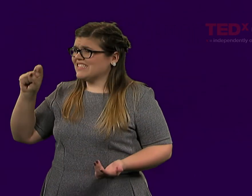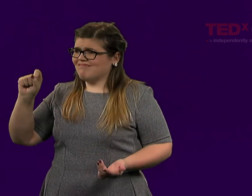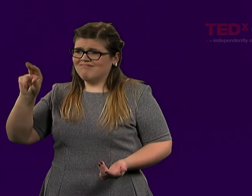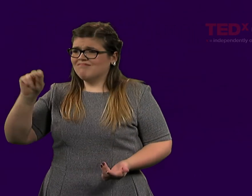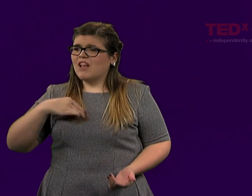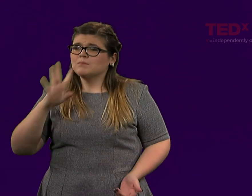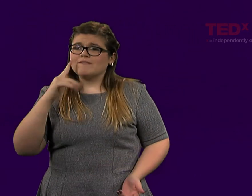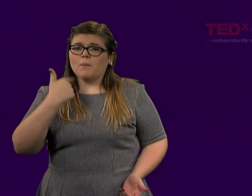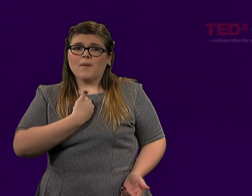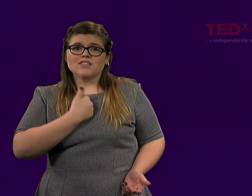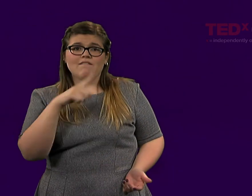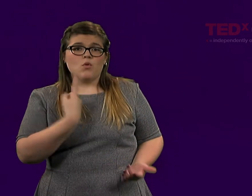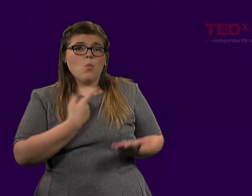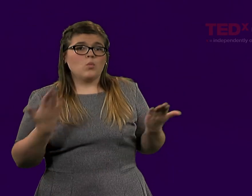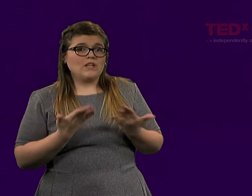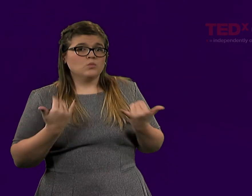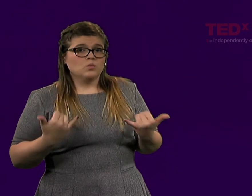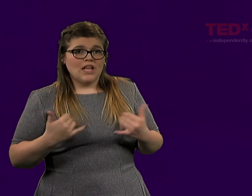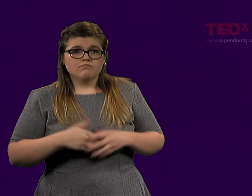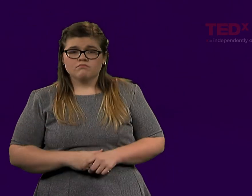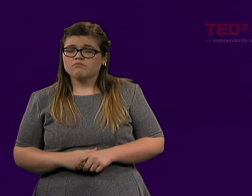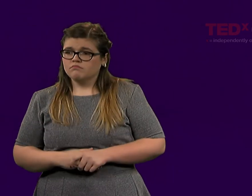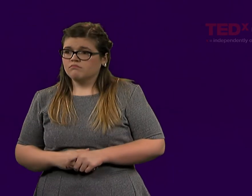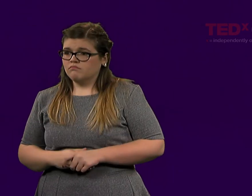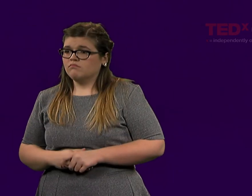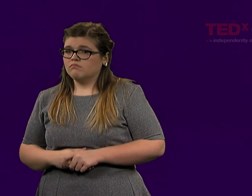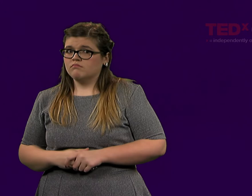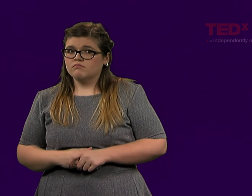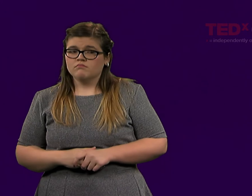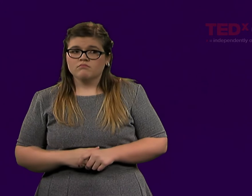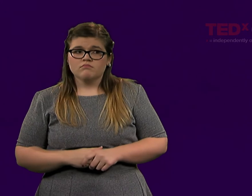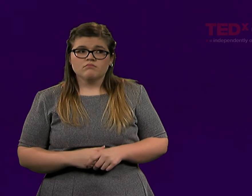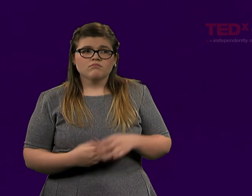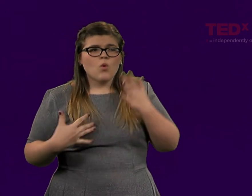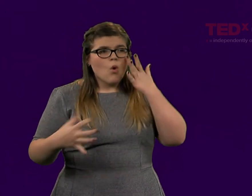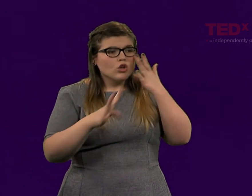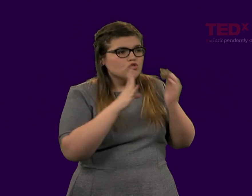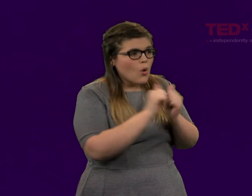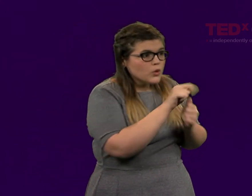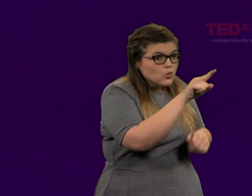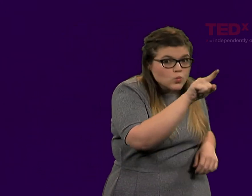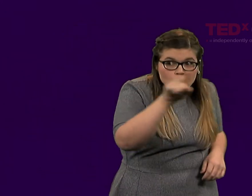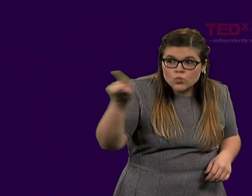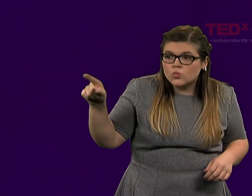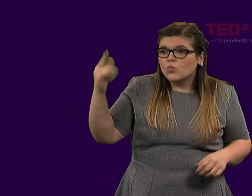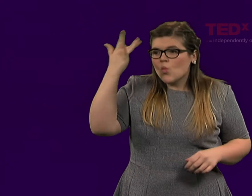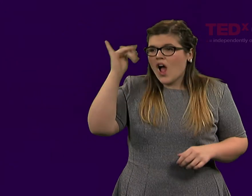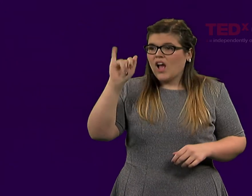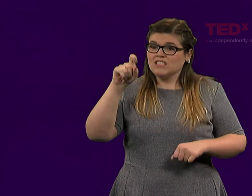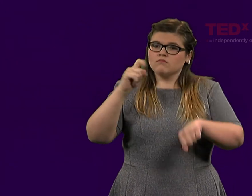I speak for myself and myself only. I wanted to talk with you today because it is time